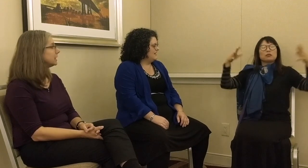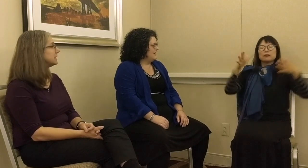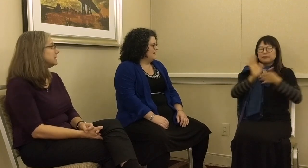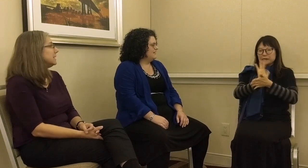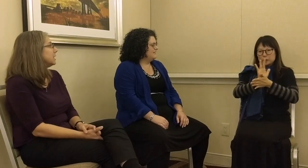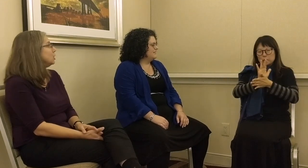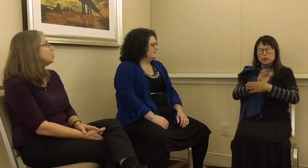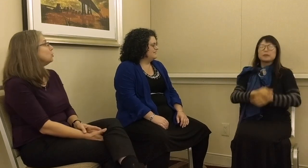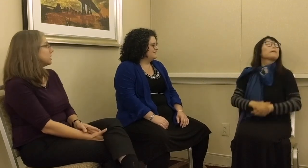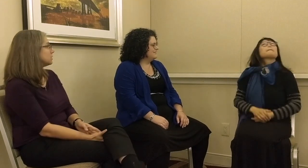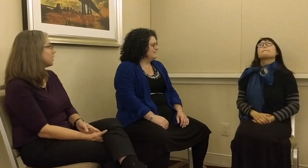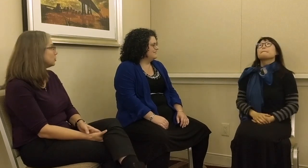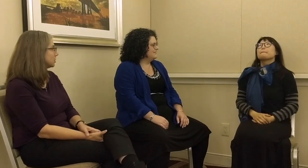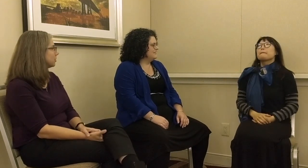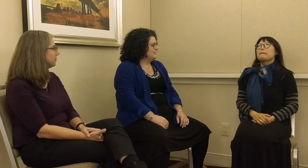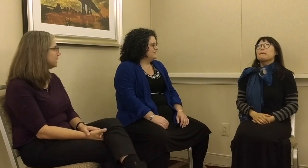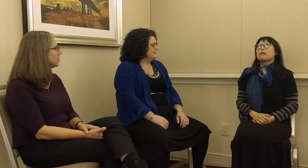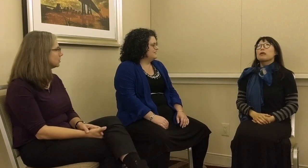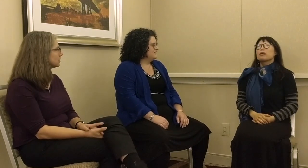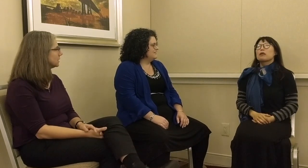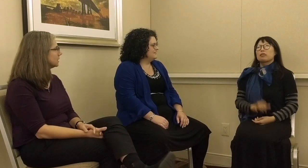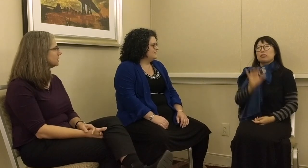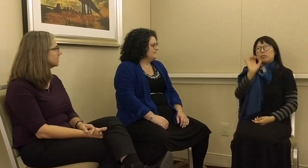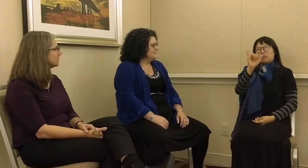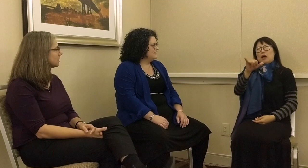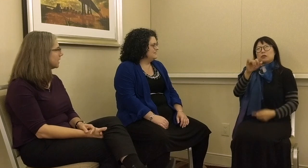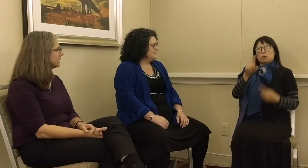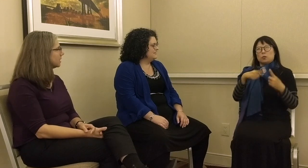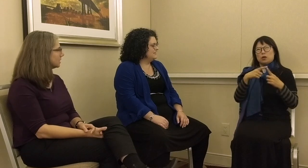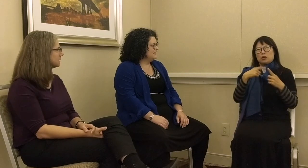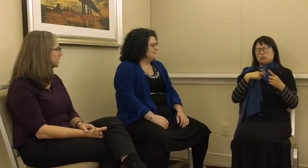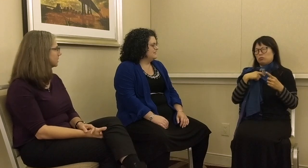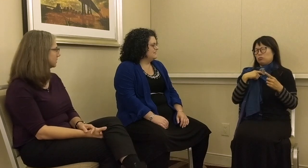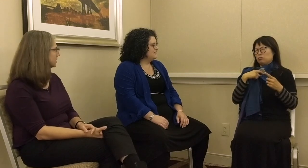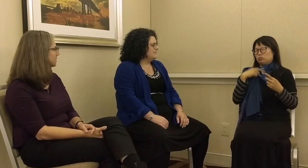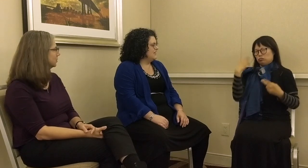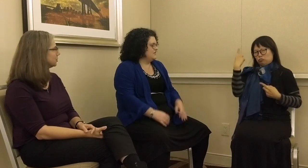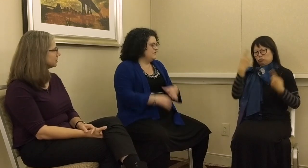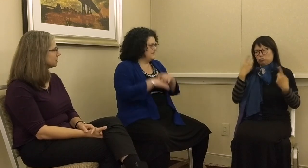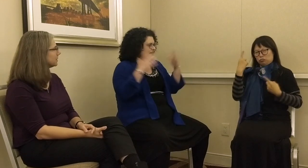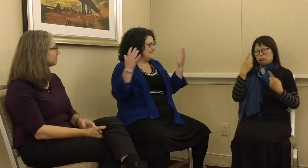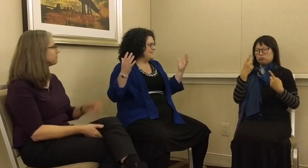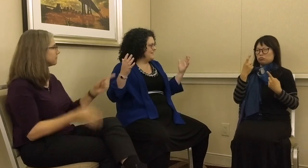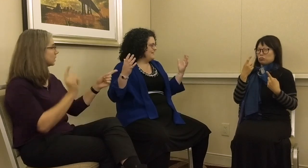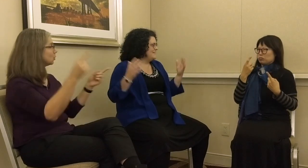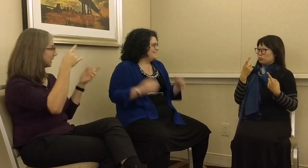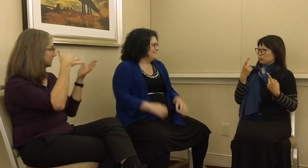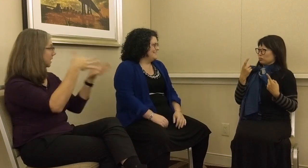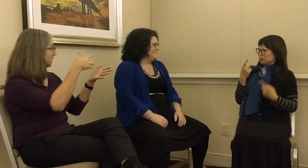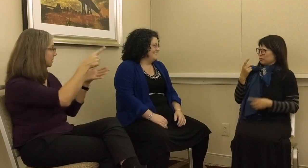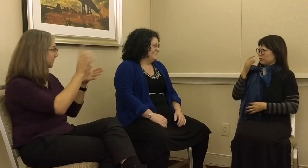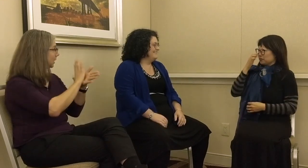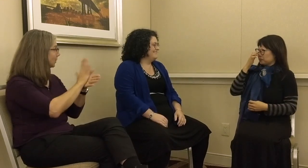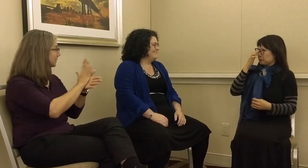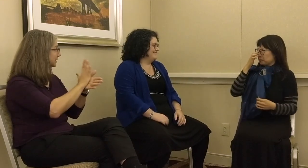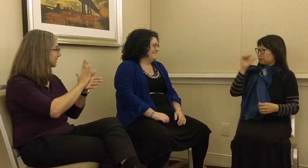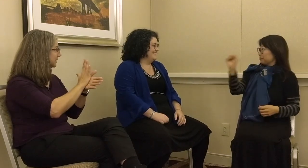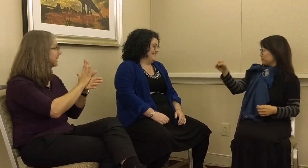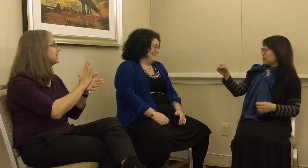can see a huge explosion with signing videos. G: Because you can study these videos?